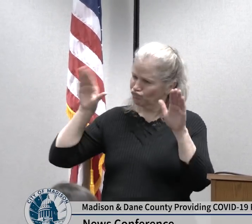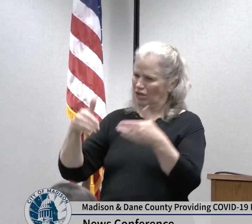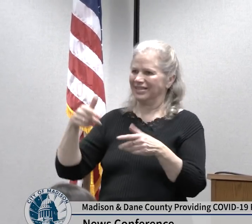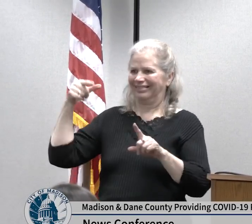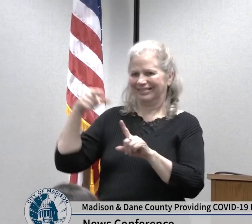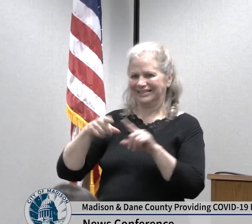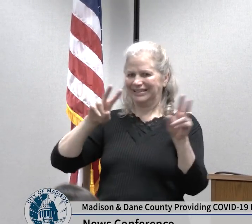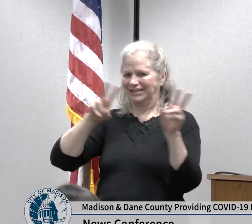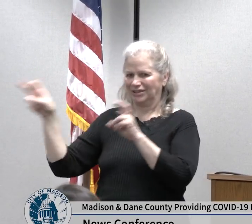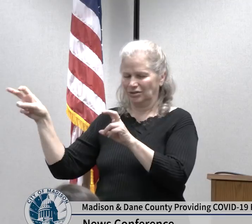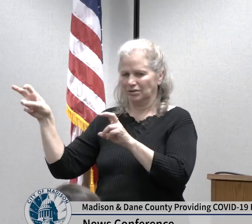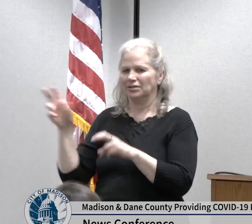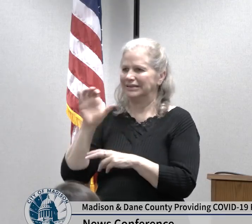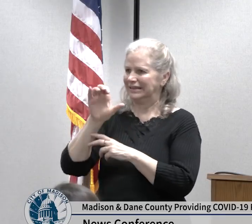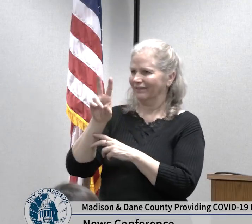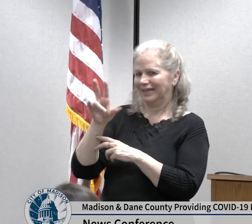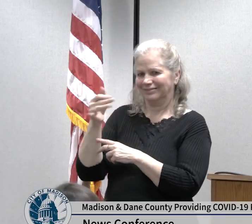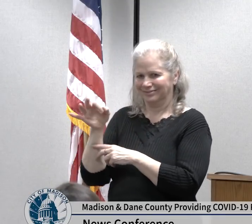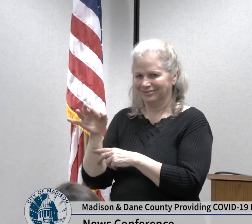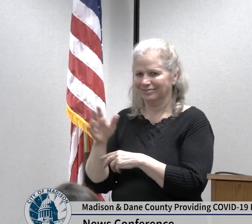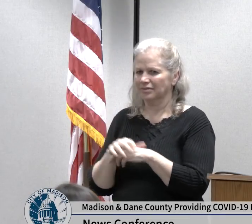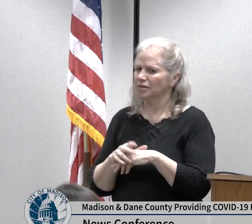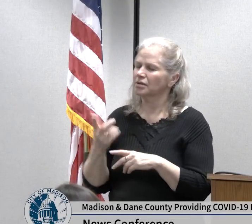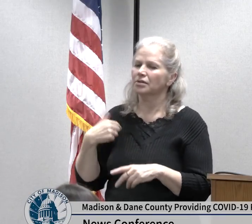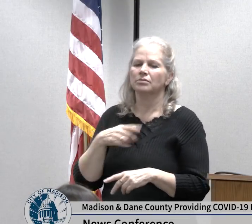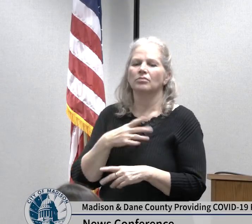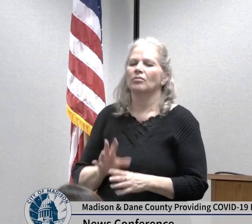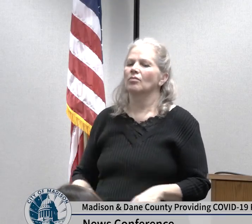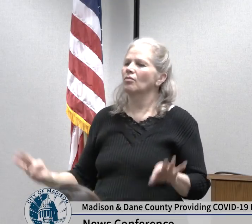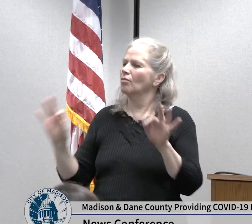been a key part of our shared success and we are grateful for the ways that we